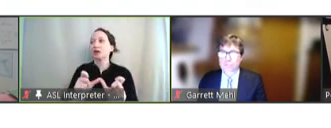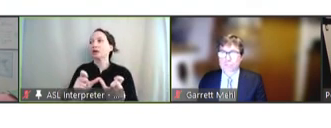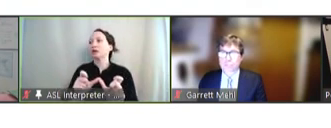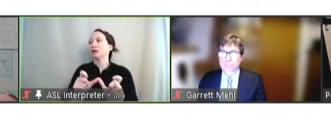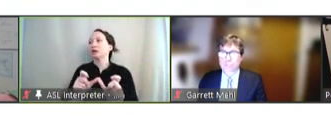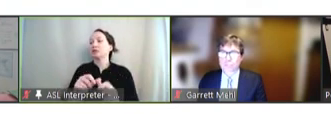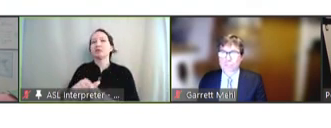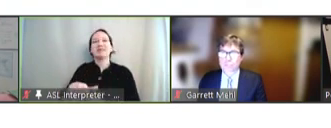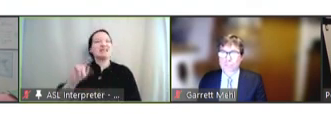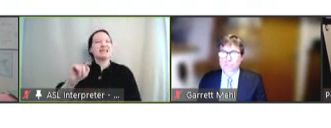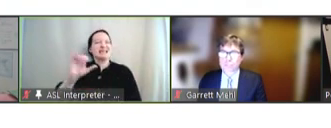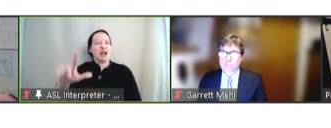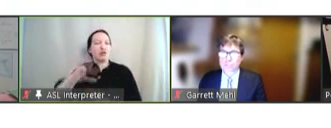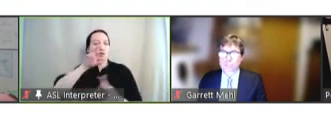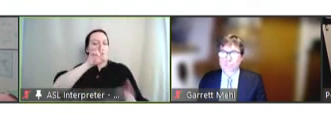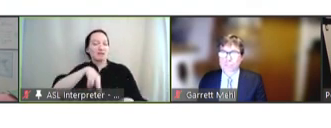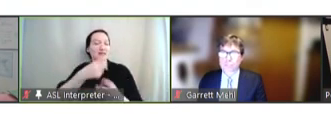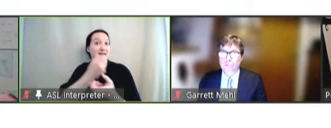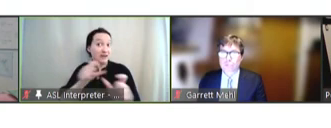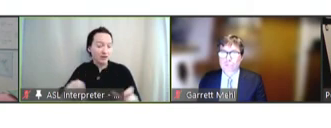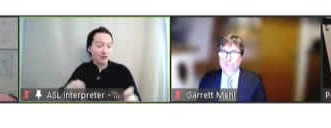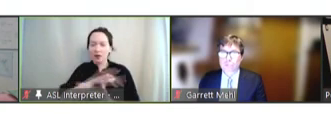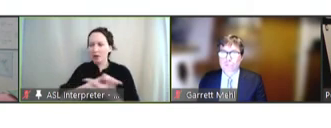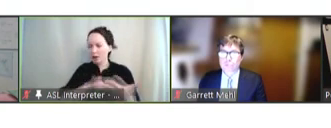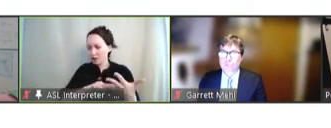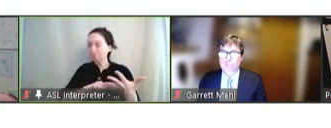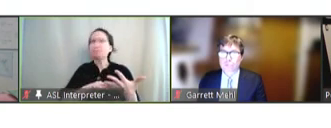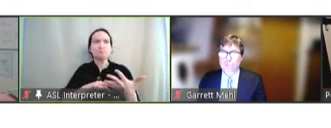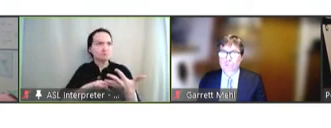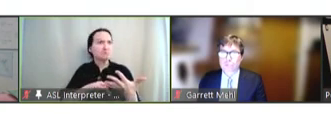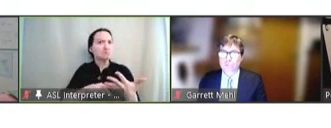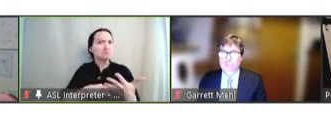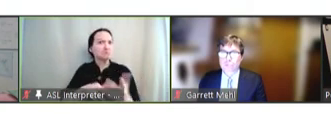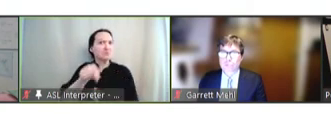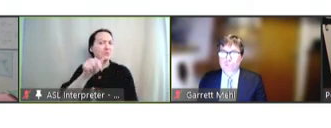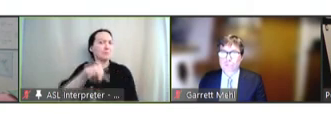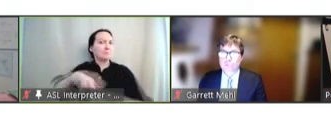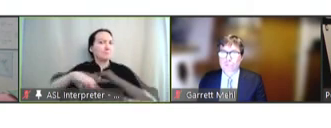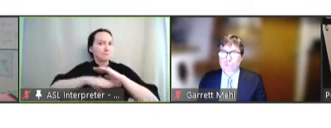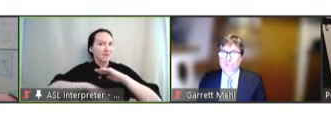T-Cell responses, safety -- and that was the basis for emergency use for these.